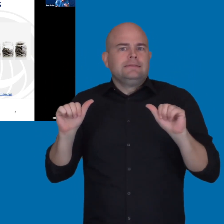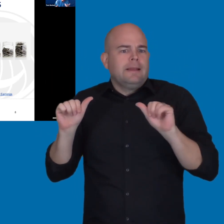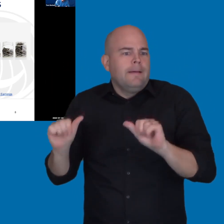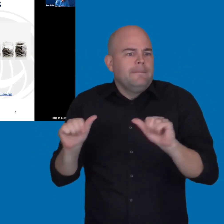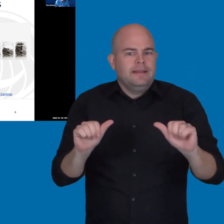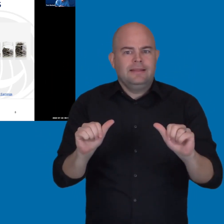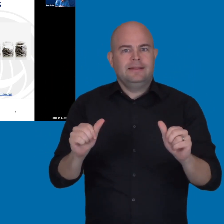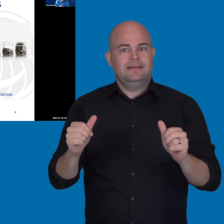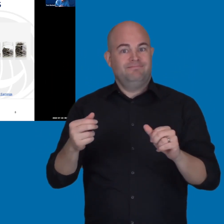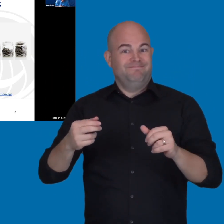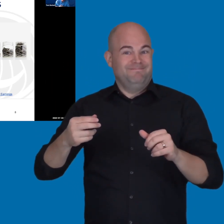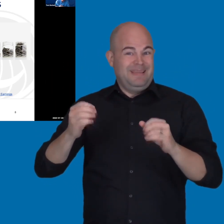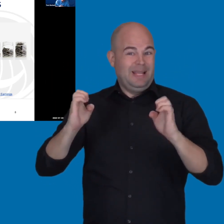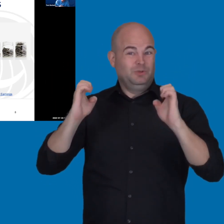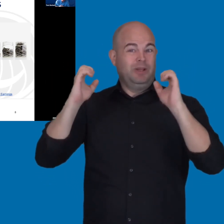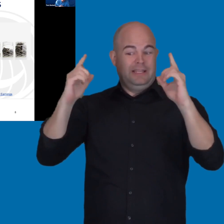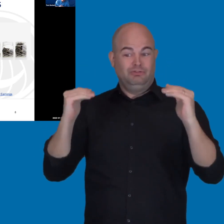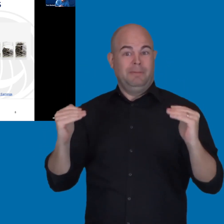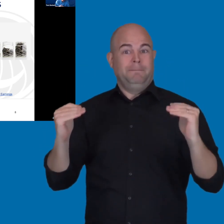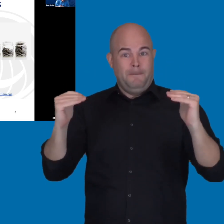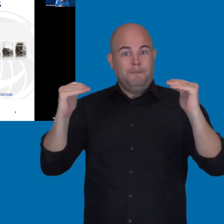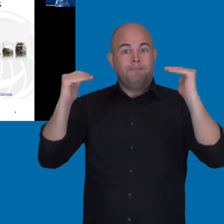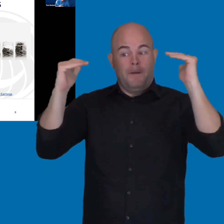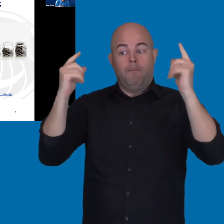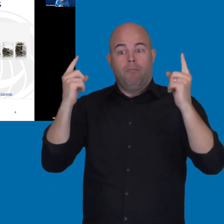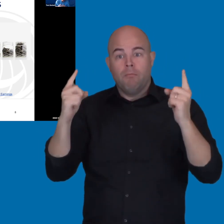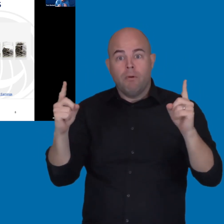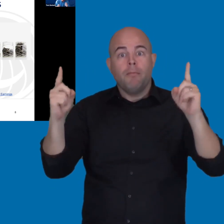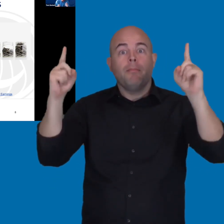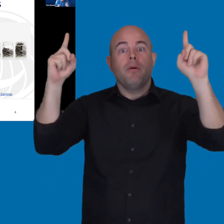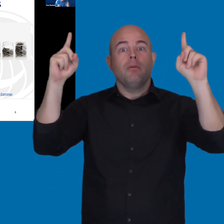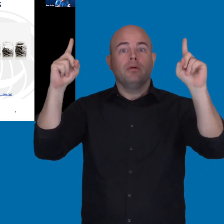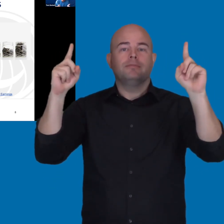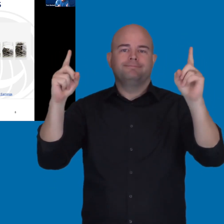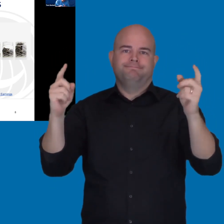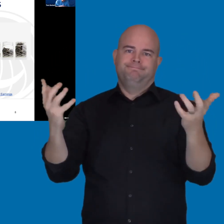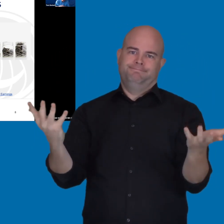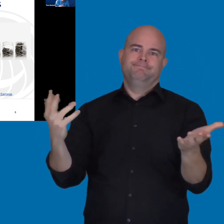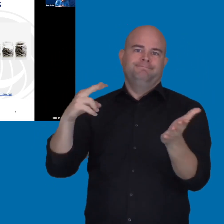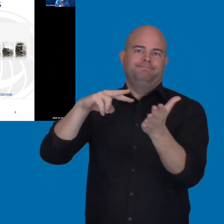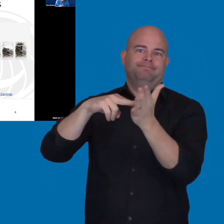to attain a higher educational achievement, it really -- the bottom line number is,